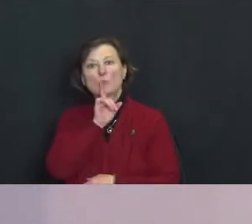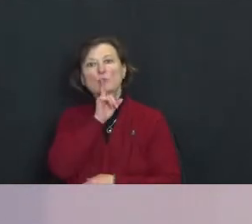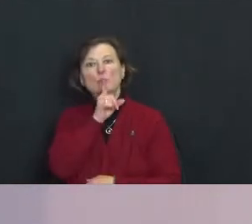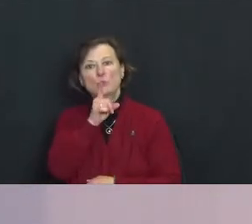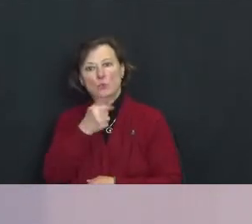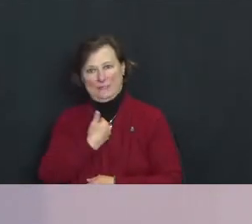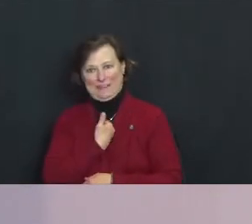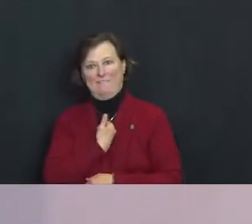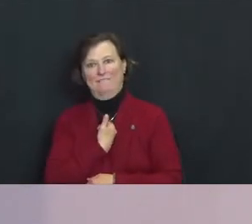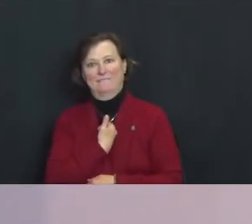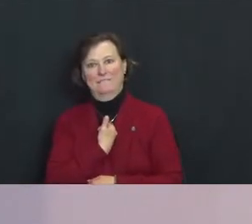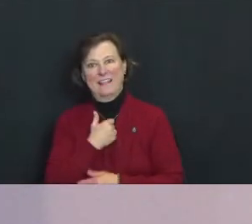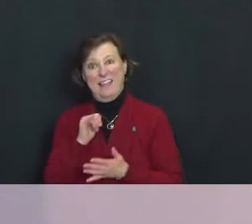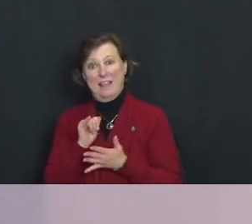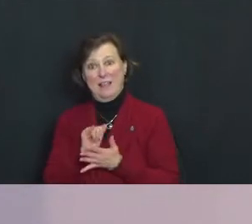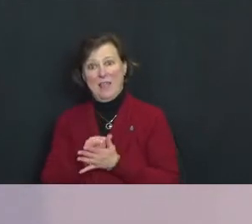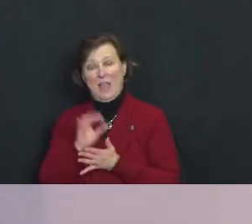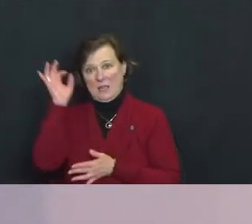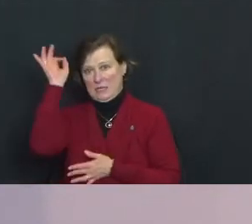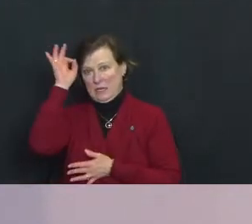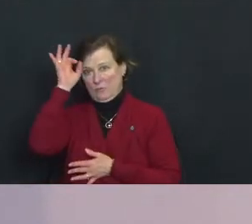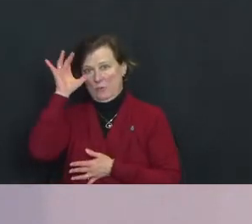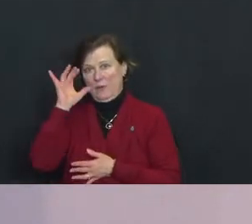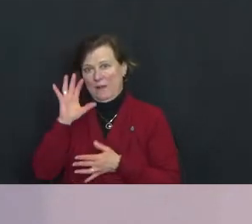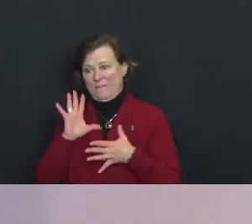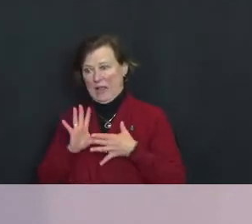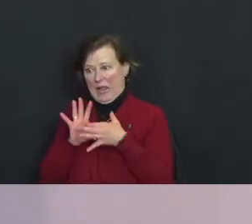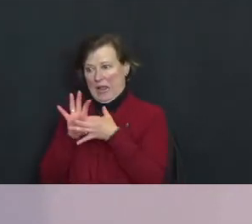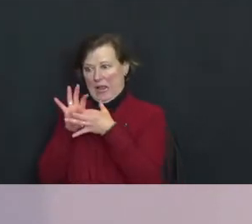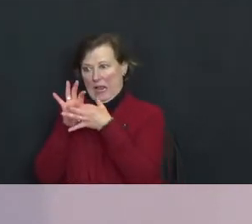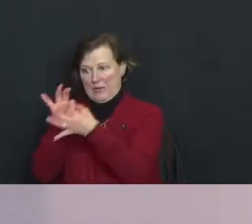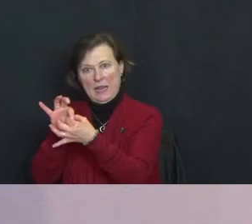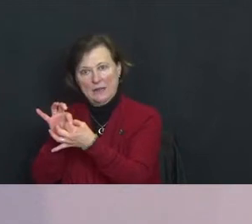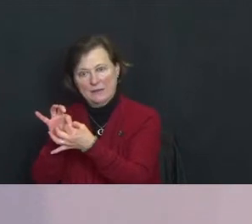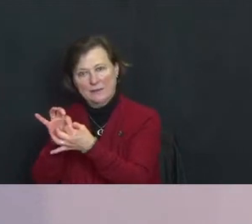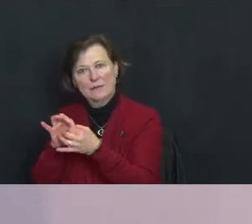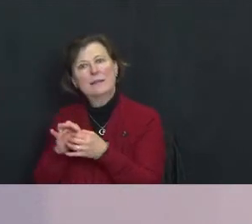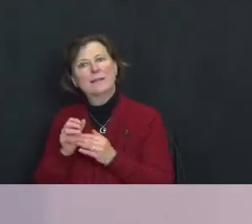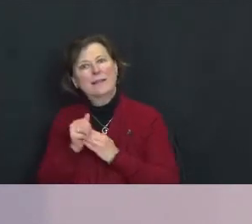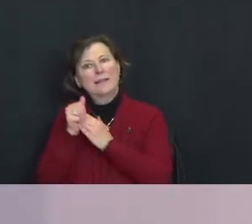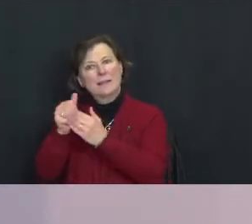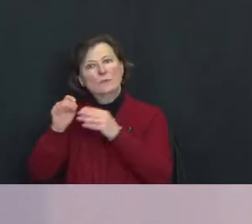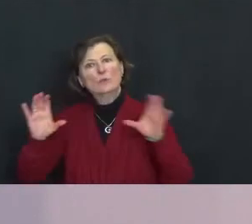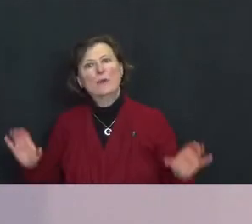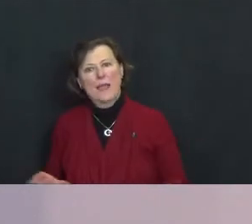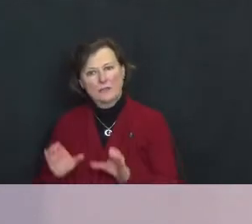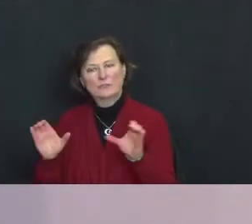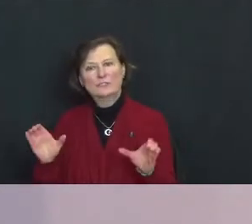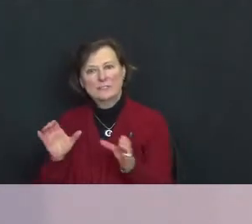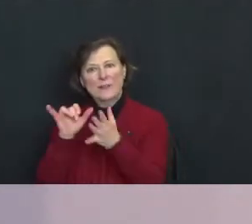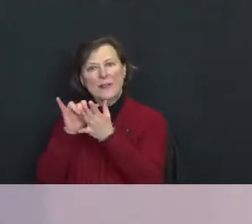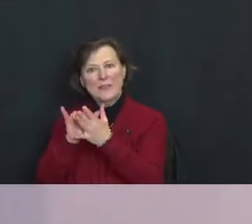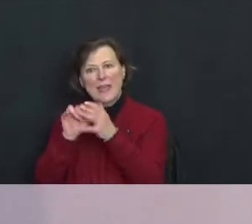Such ignorance of one's connectedness often leads to actions that could be called evil